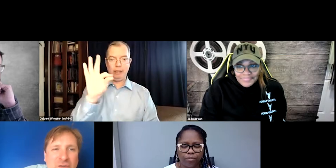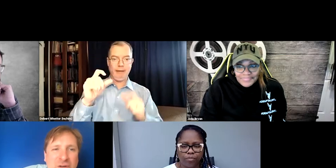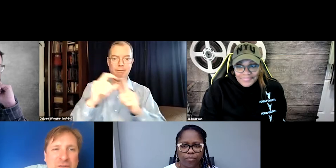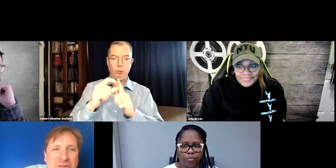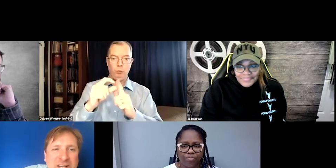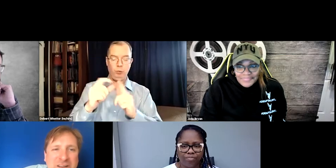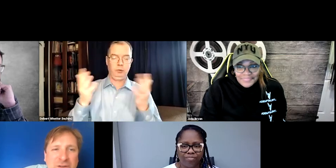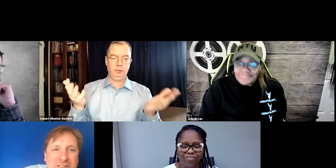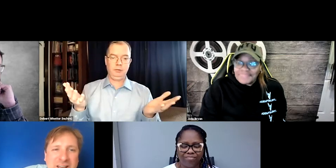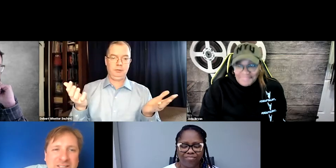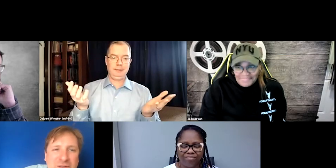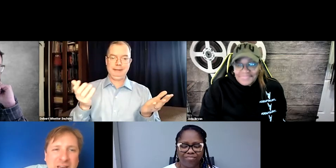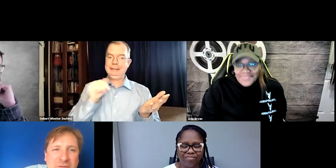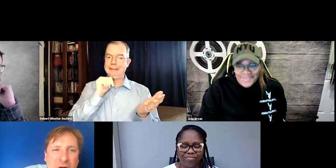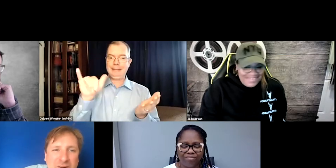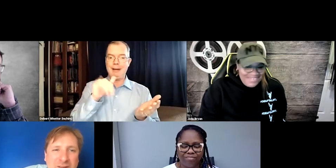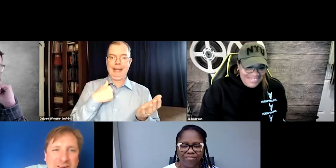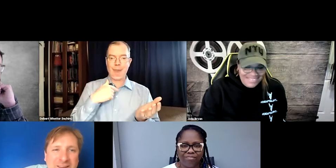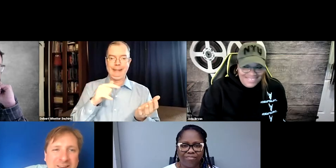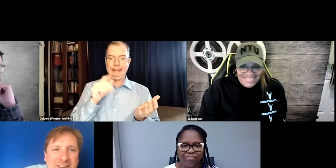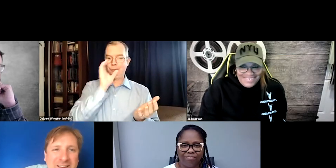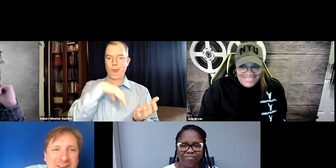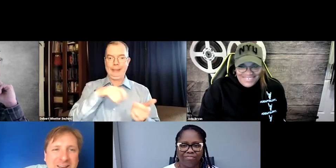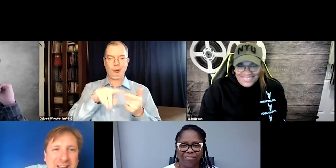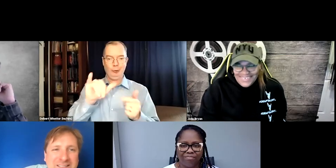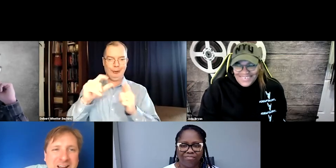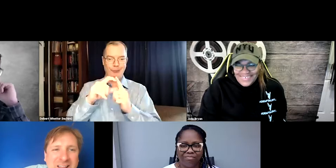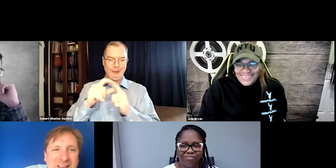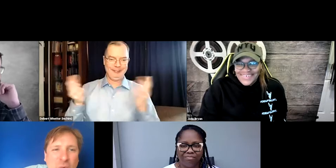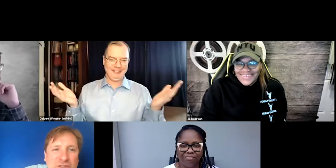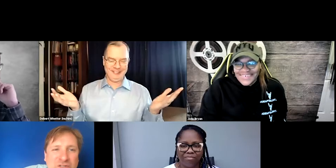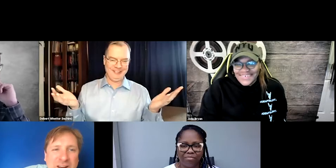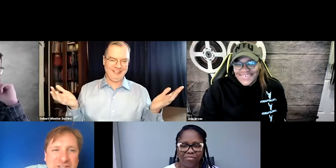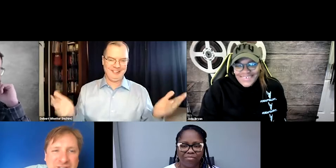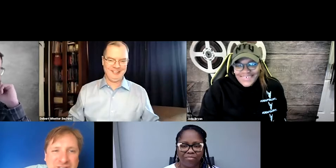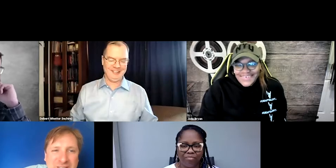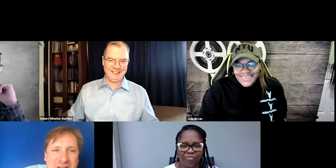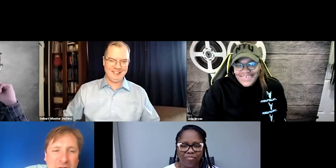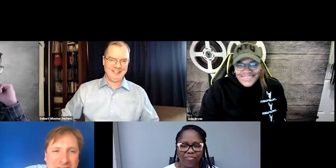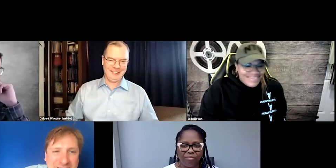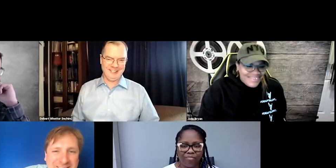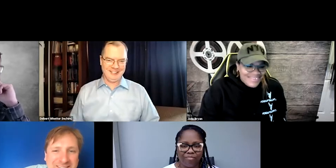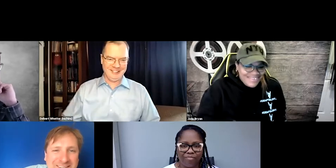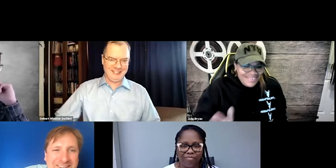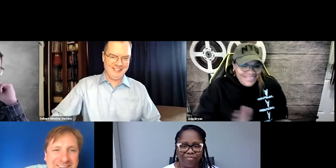there's over 50 different signs for the F word. (Matt chuckles) It's not like we're strangers to that word.